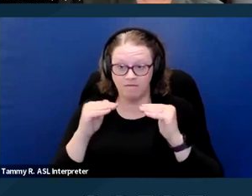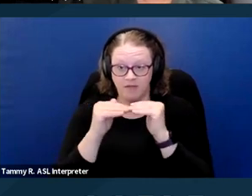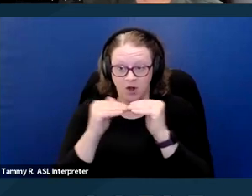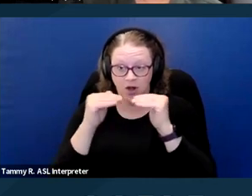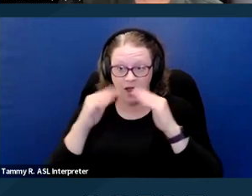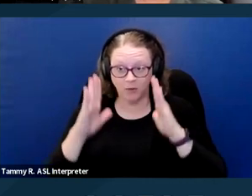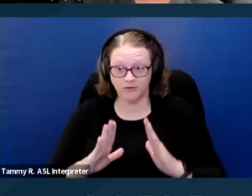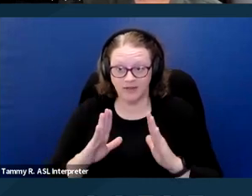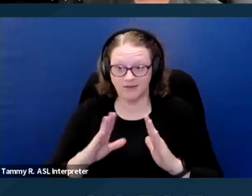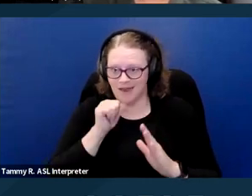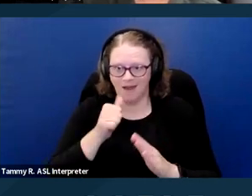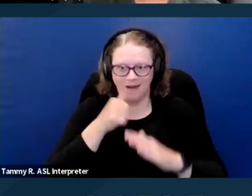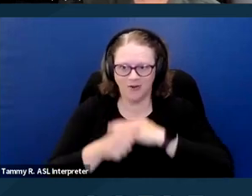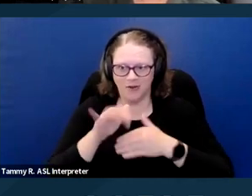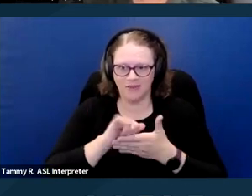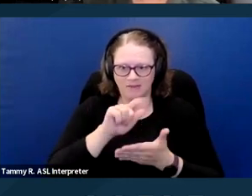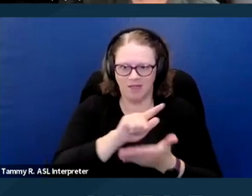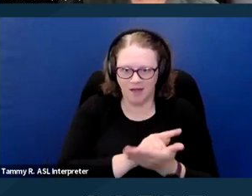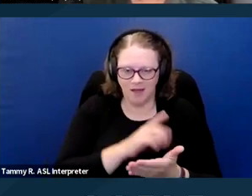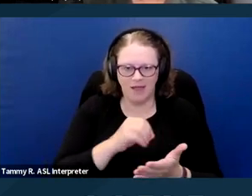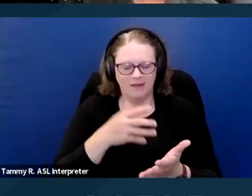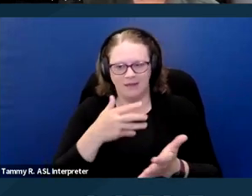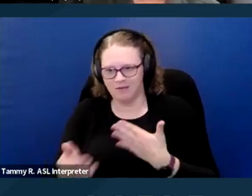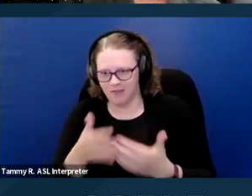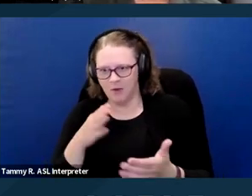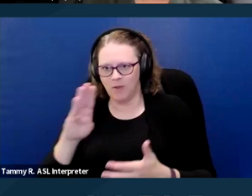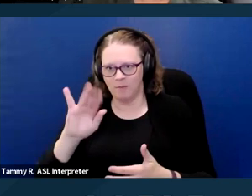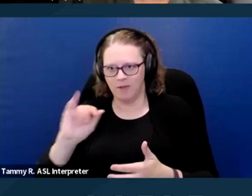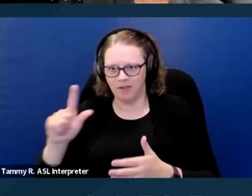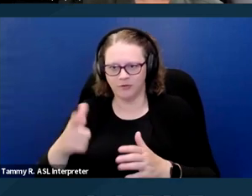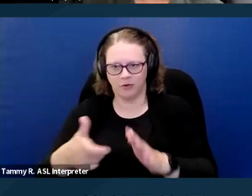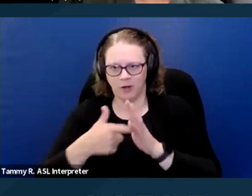and despite the fact that the bill's requirements would conflict